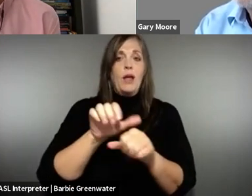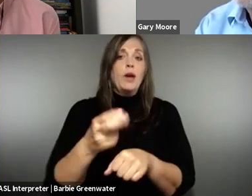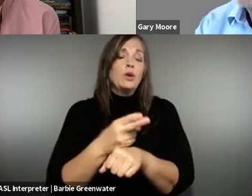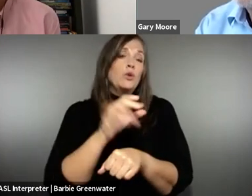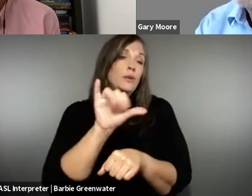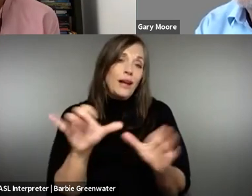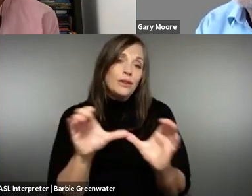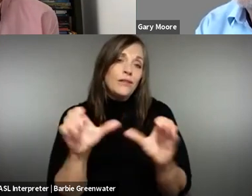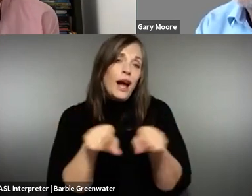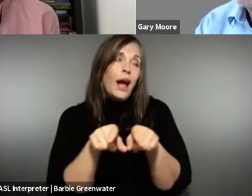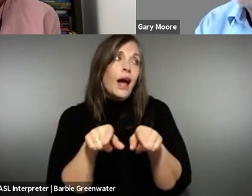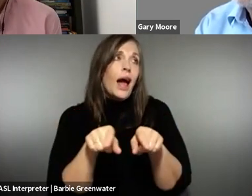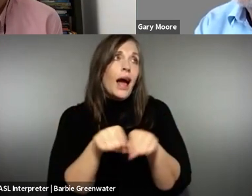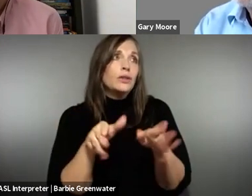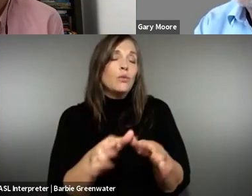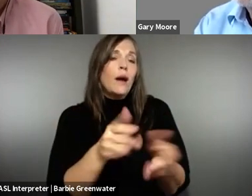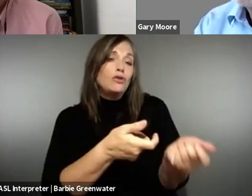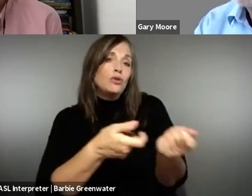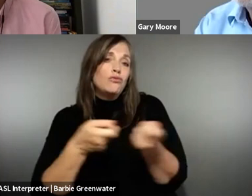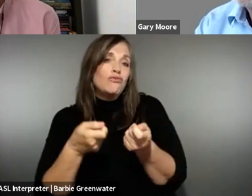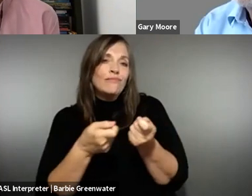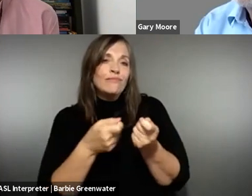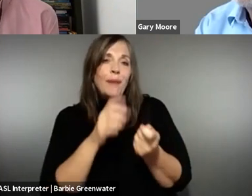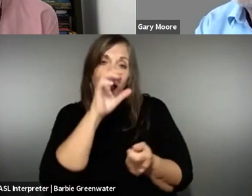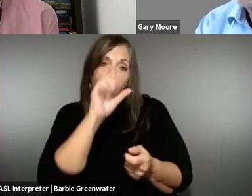tangible that in the Spanish chapter they could use it as a way to attract